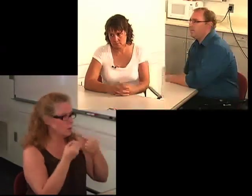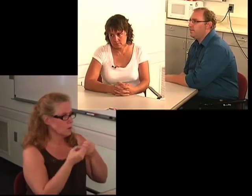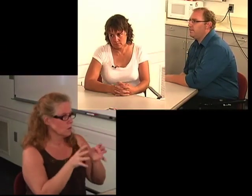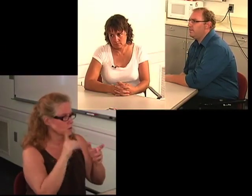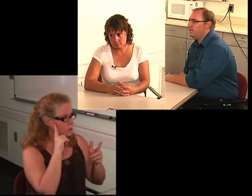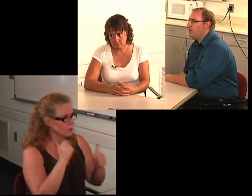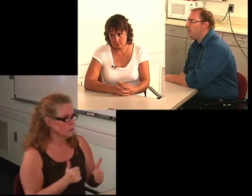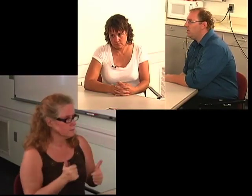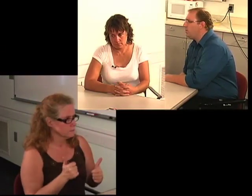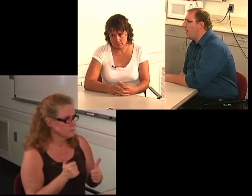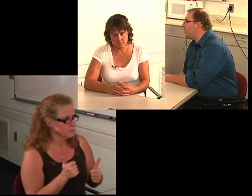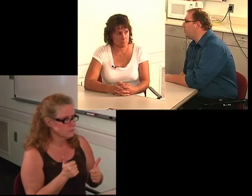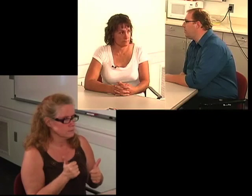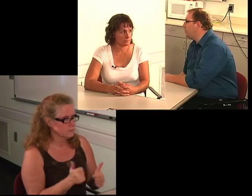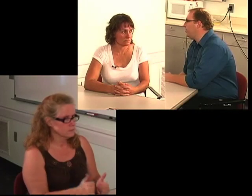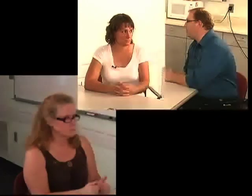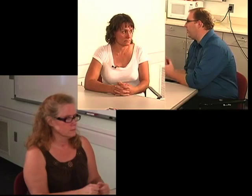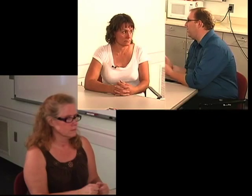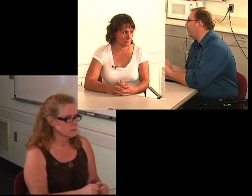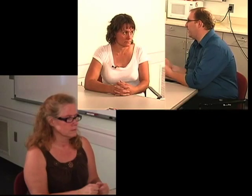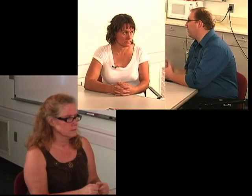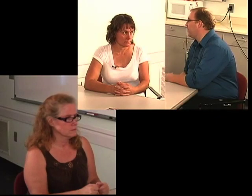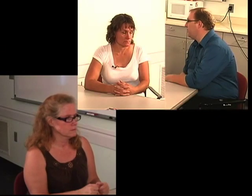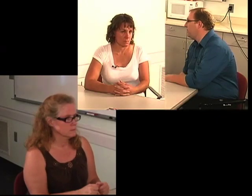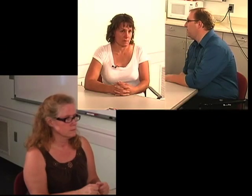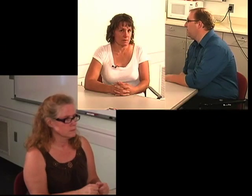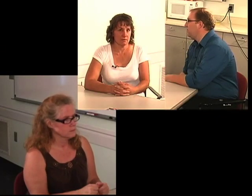So, how did you lose your hearing?